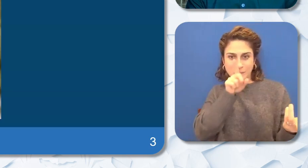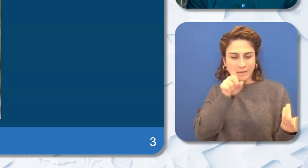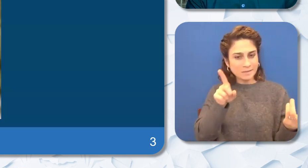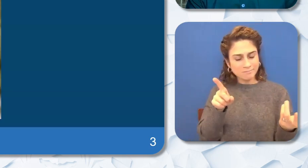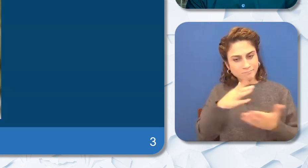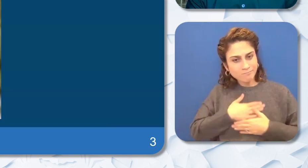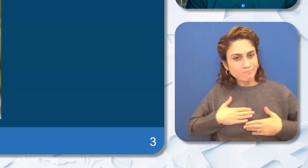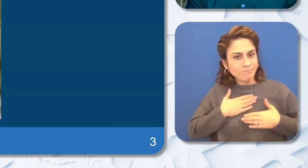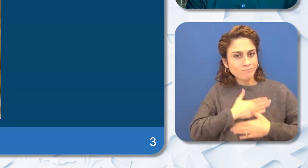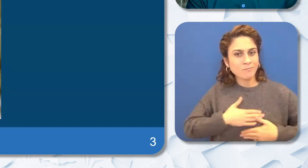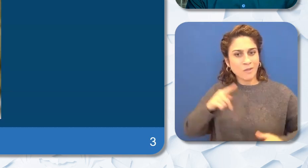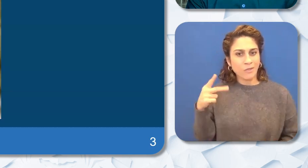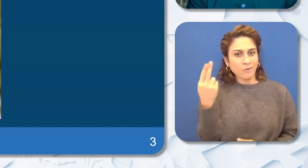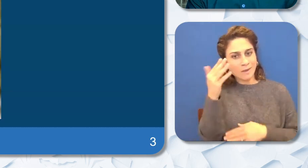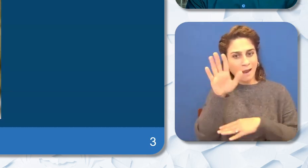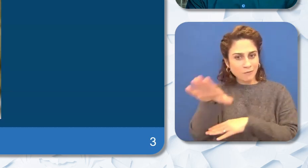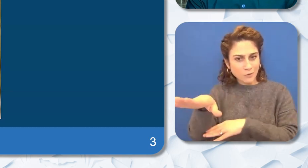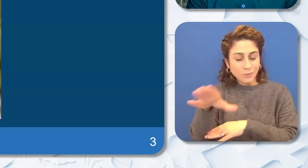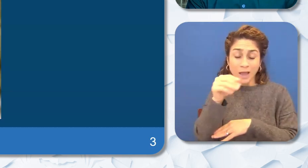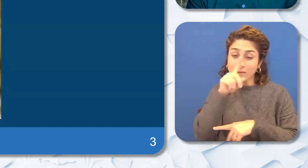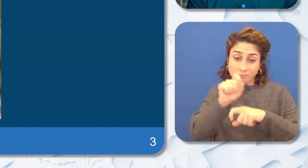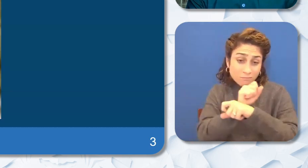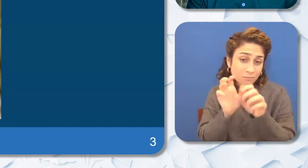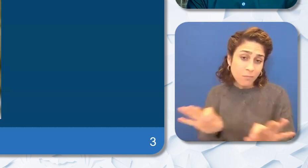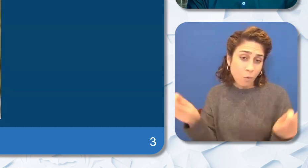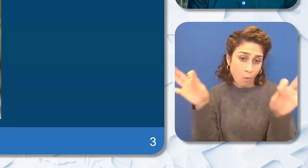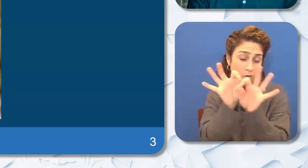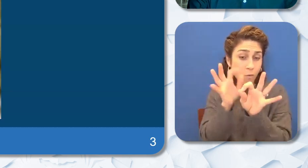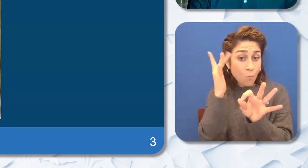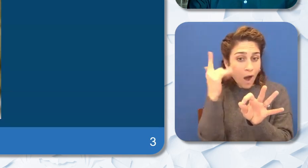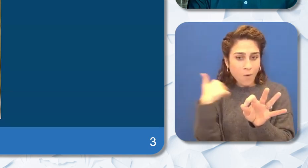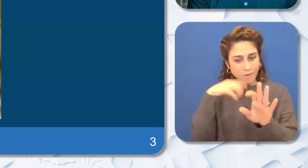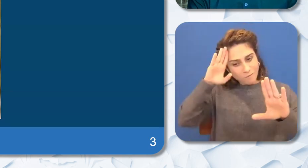incredibly important topic as we focus on how to create supportive environments for